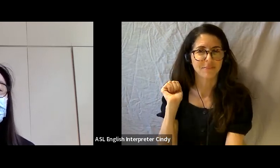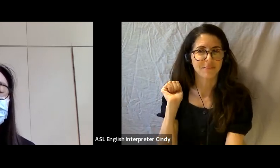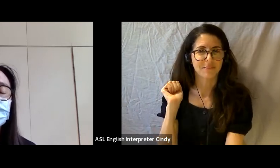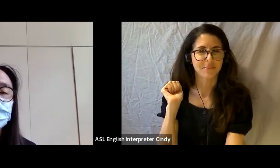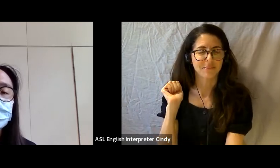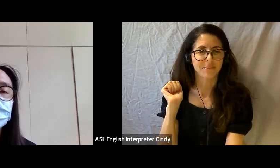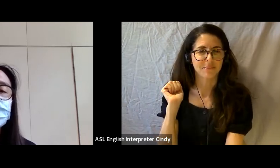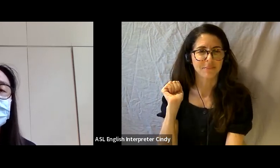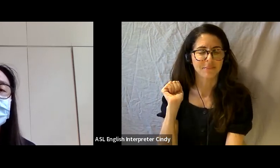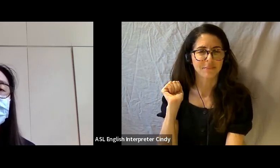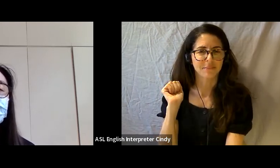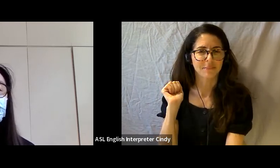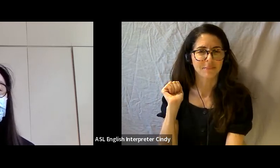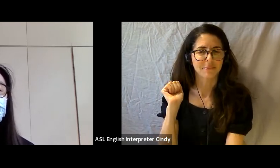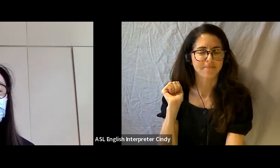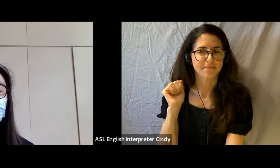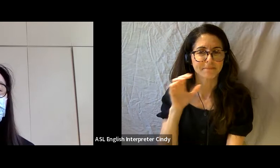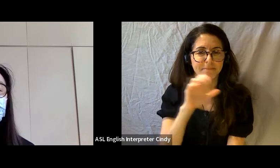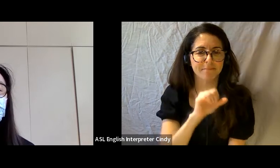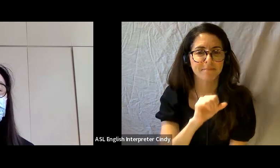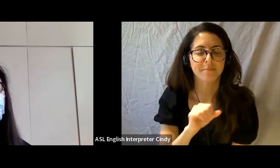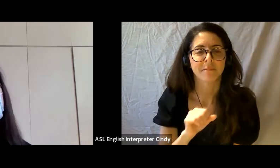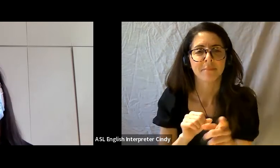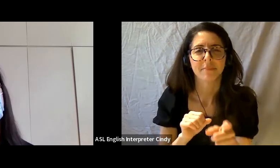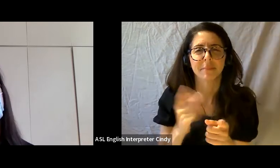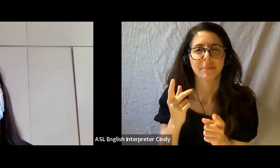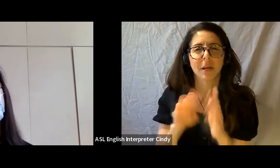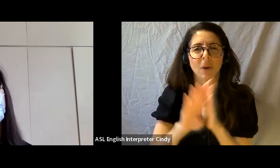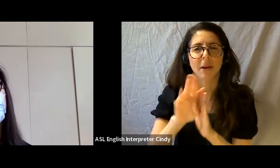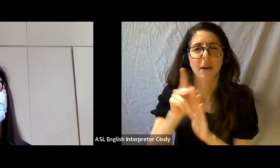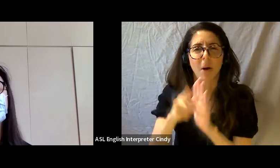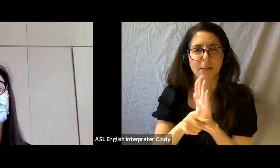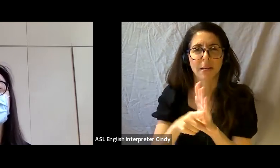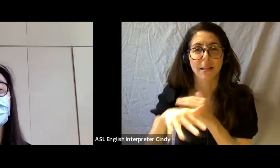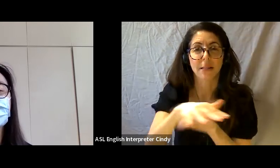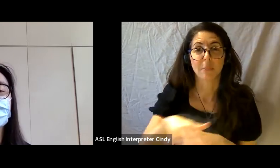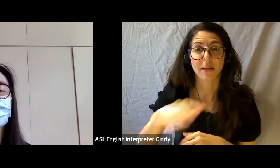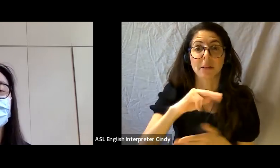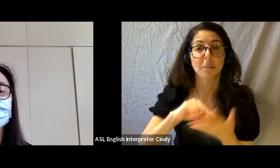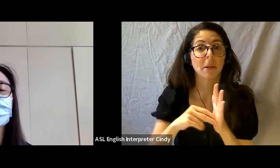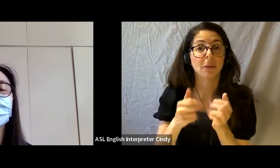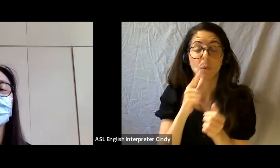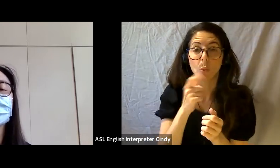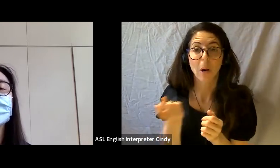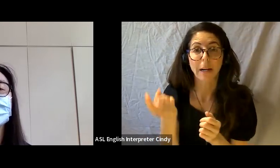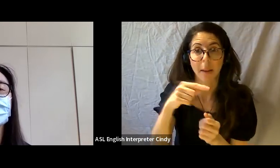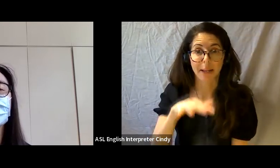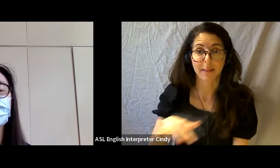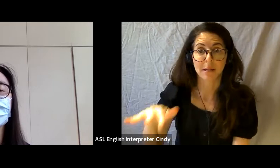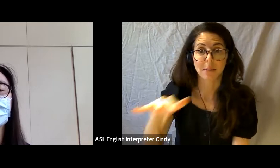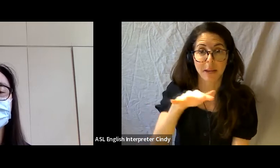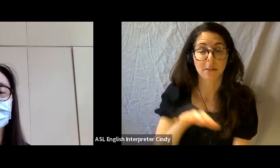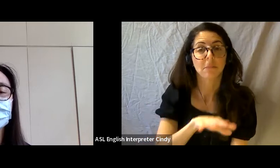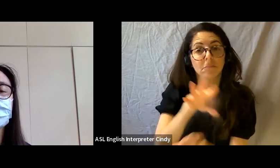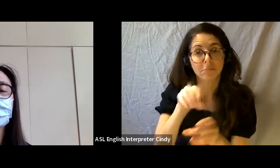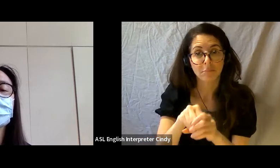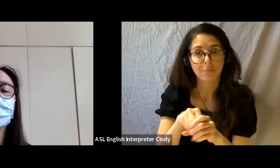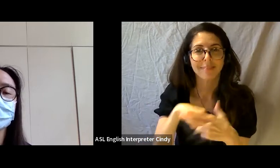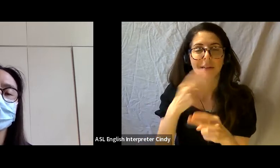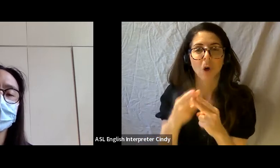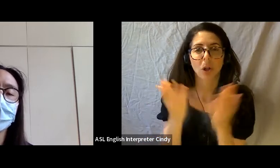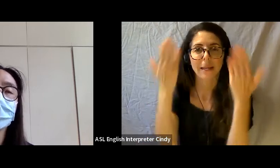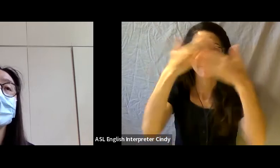So that anyone coming in was sort of participating in what they called an invisible sculpture 110 00:16:46,000 --> 00:15:59,000 Where we were co-creating this invisible sculpture around scent free policies by coming into the space and being scent free